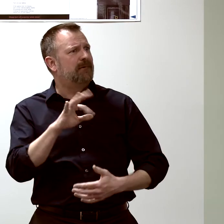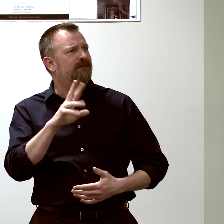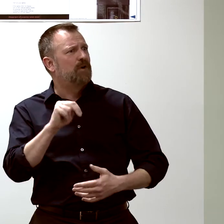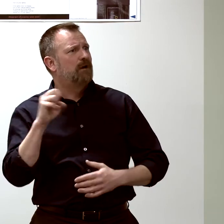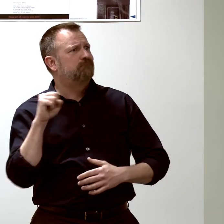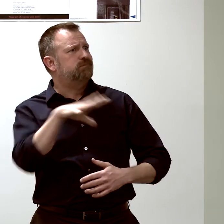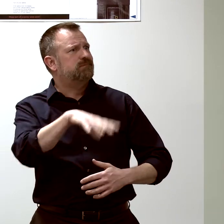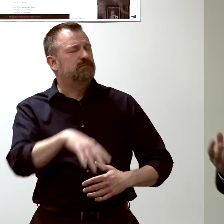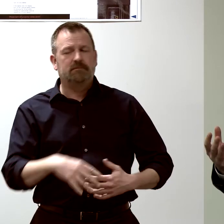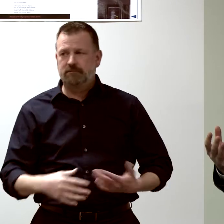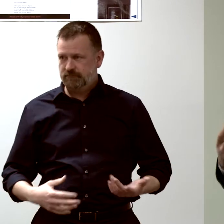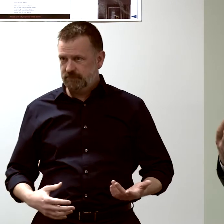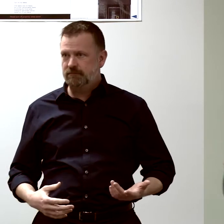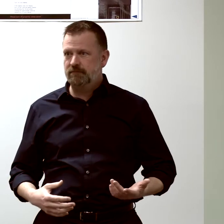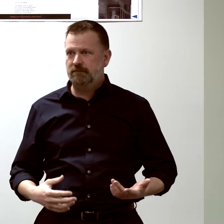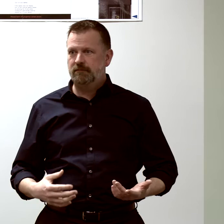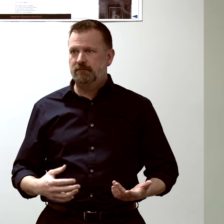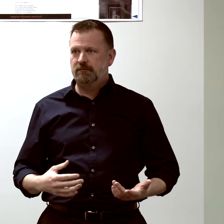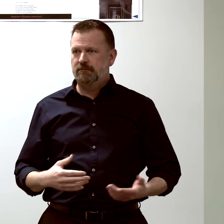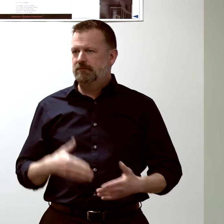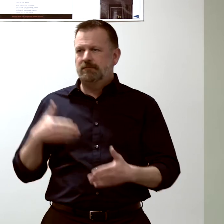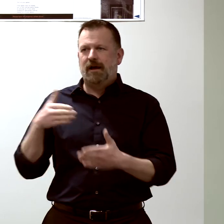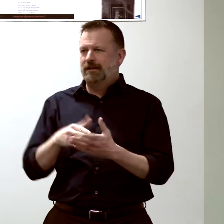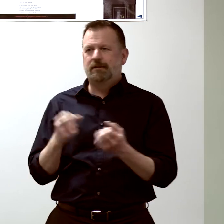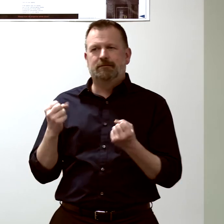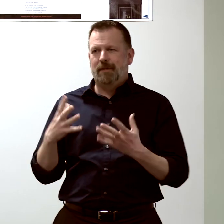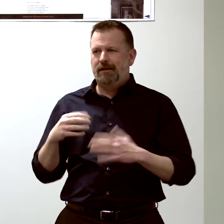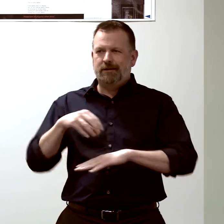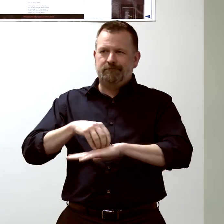to help fight lots of viral infections.